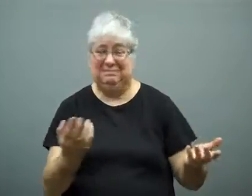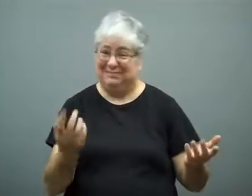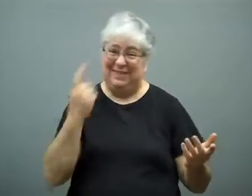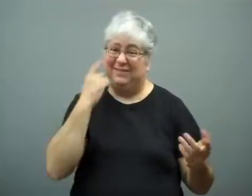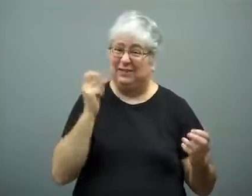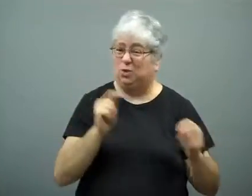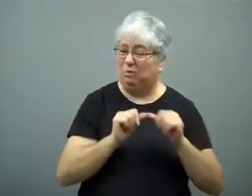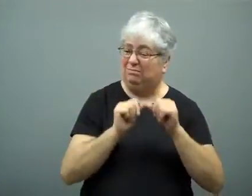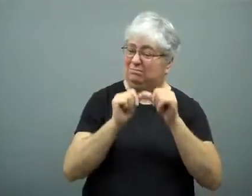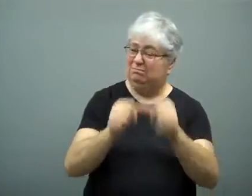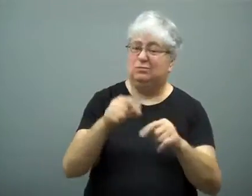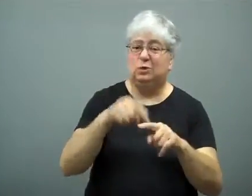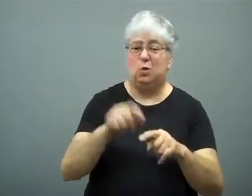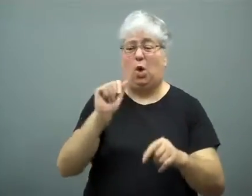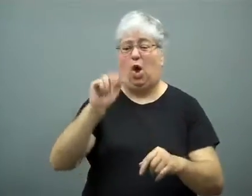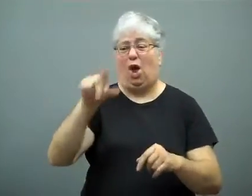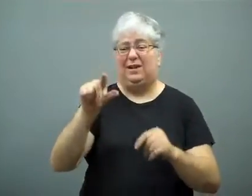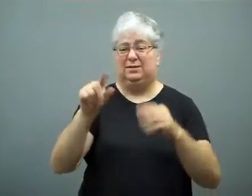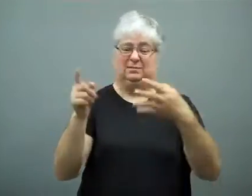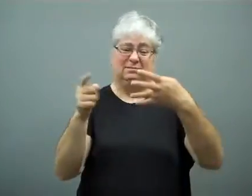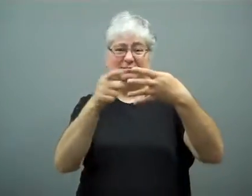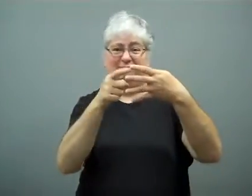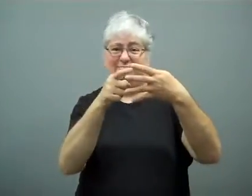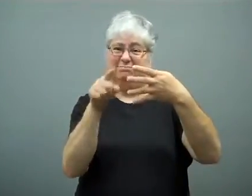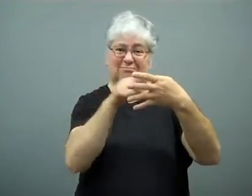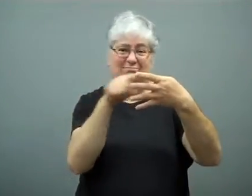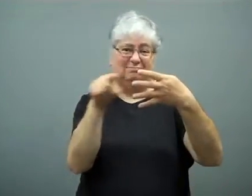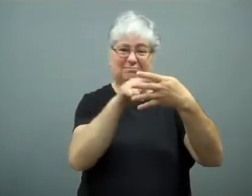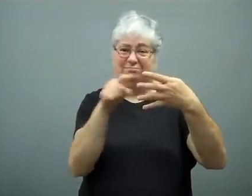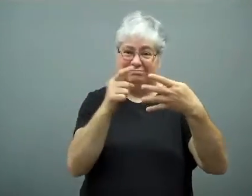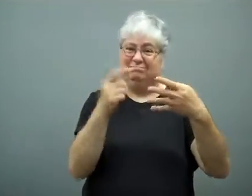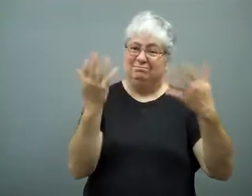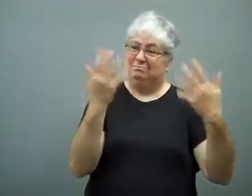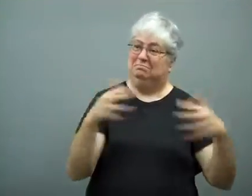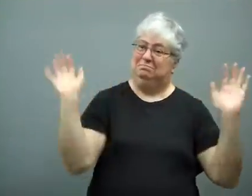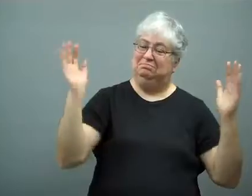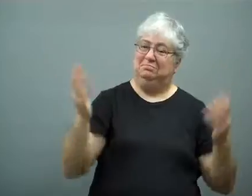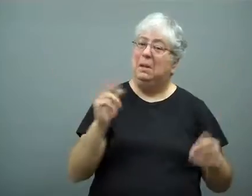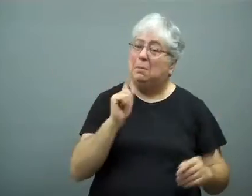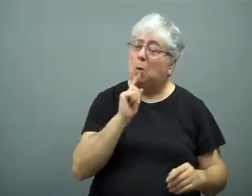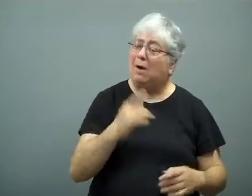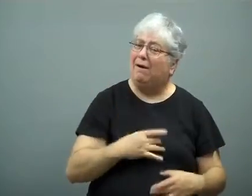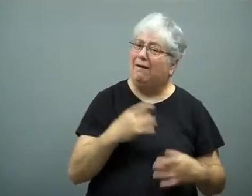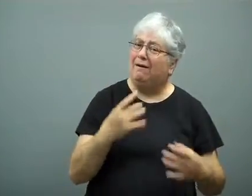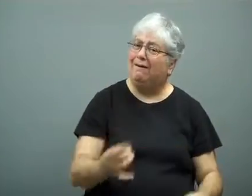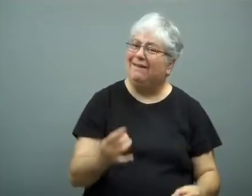It's expected to be done in early August.